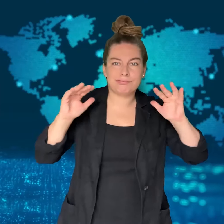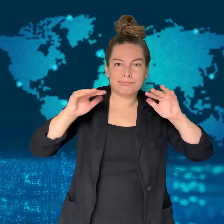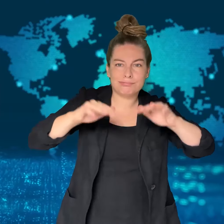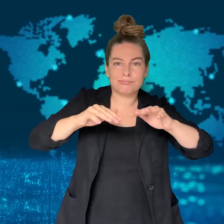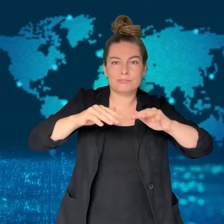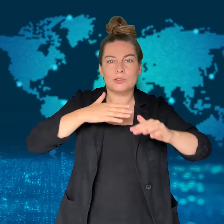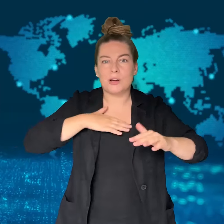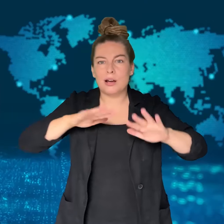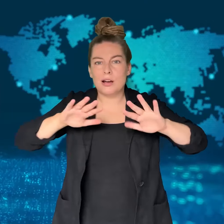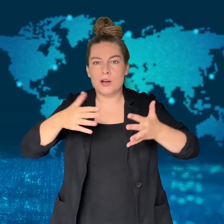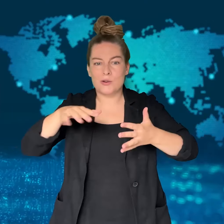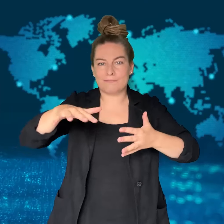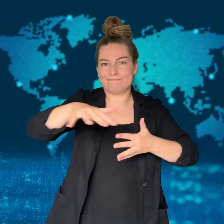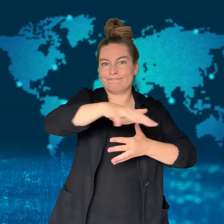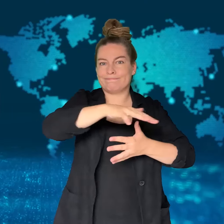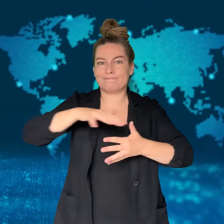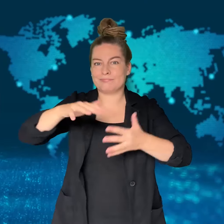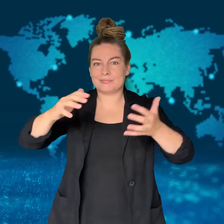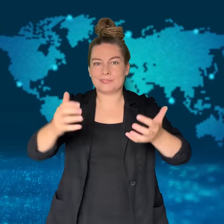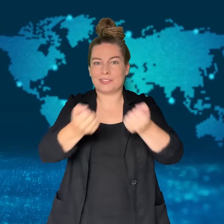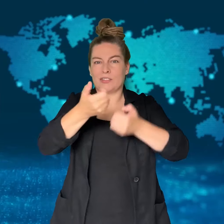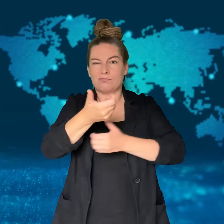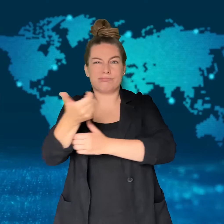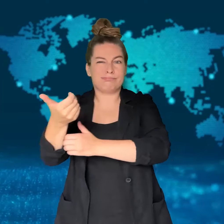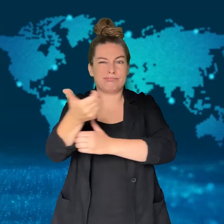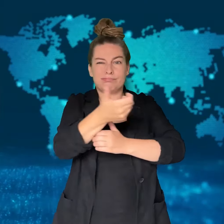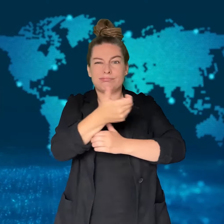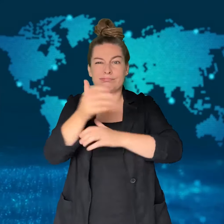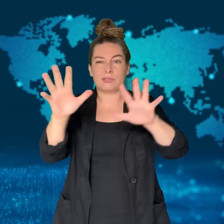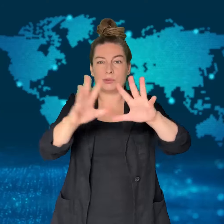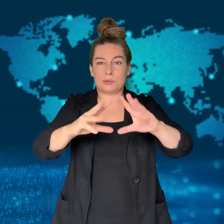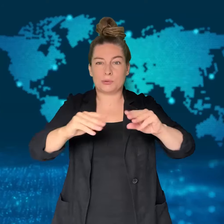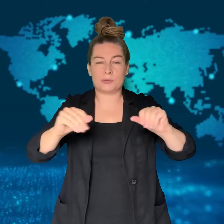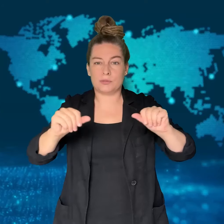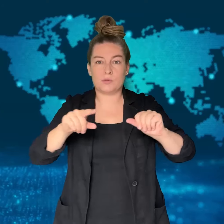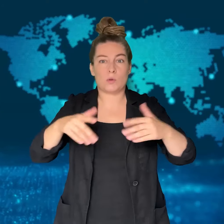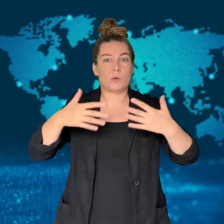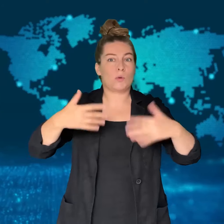an area full of houses.